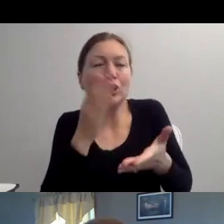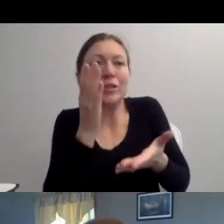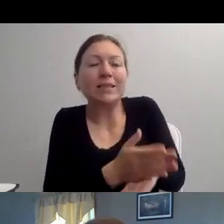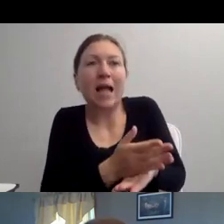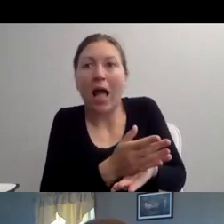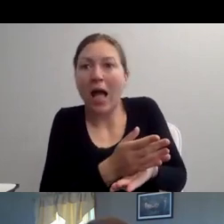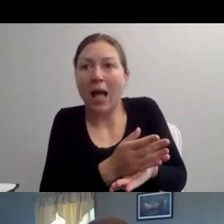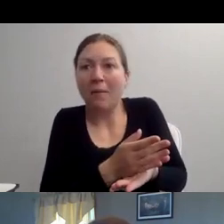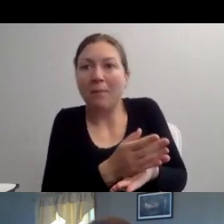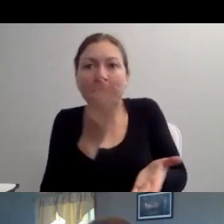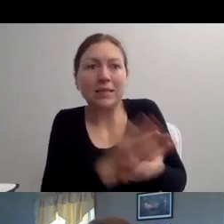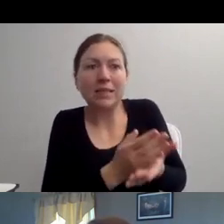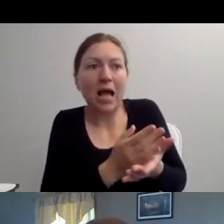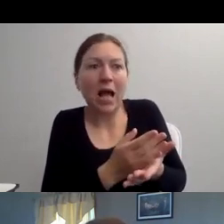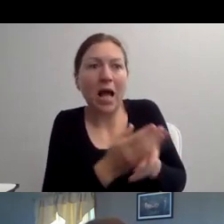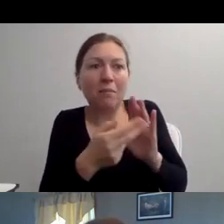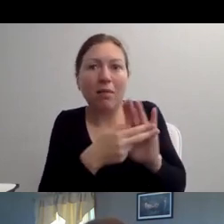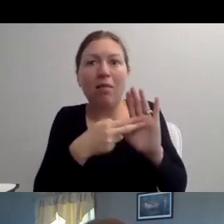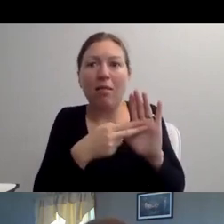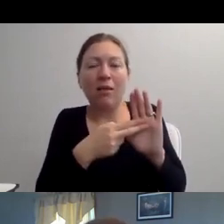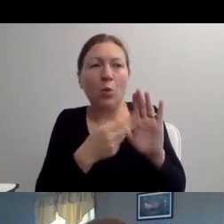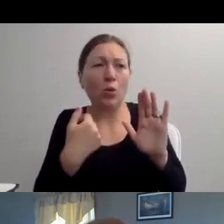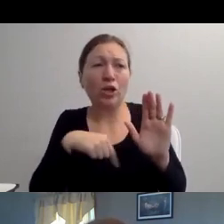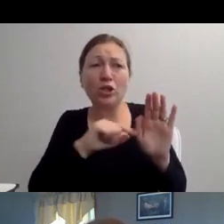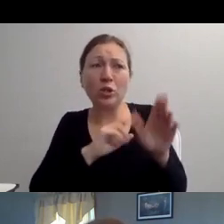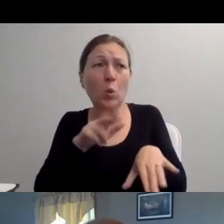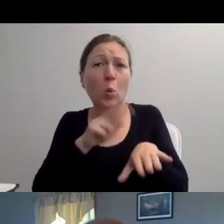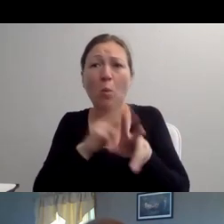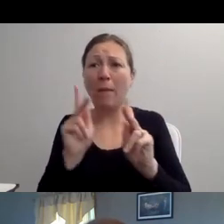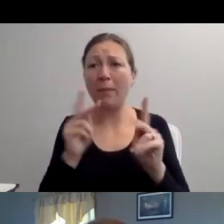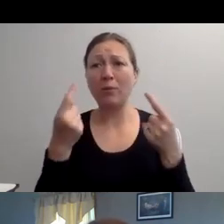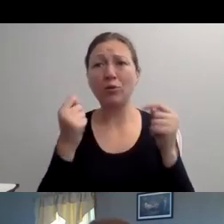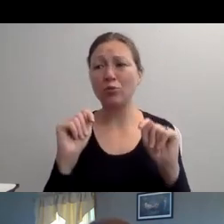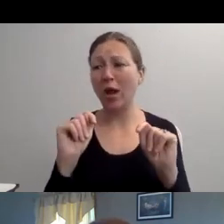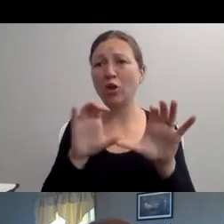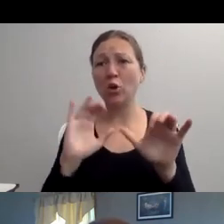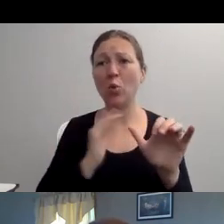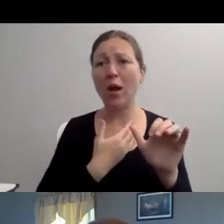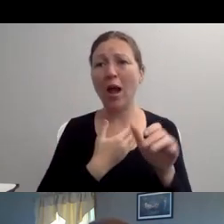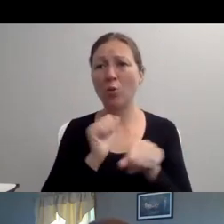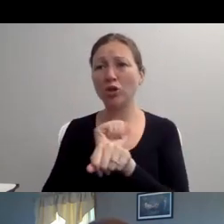"WE WILL ALSO HAVE A NUMEROUS AMOUNT OF MEDIA OPPORTUNITIES YOU CAN COVER, INCLUDING SOME